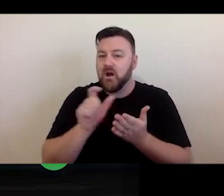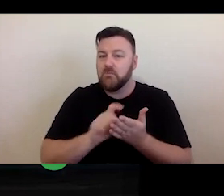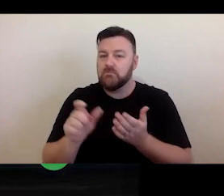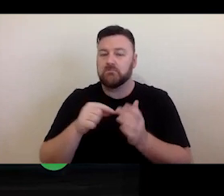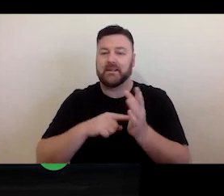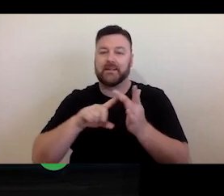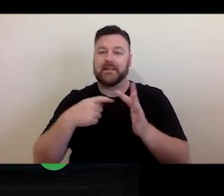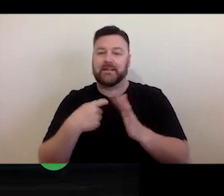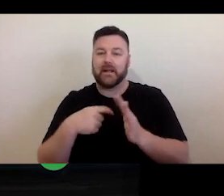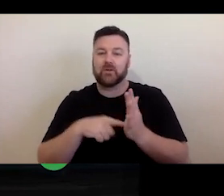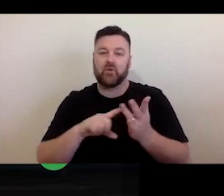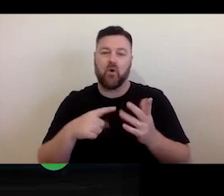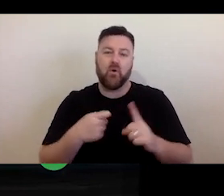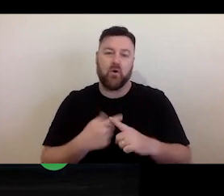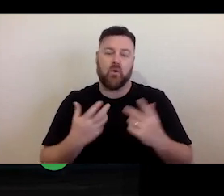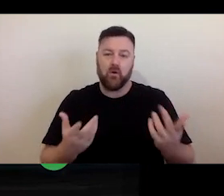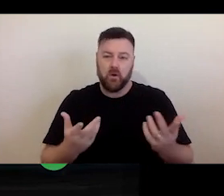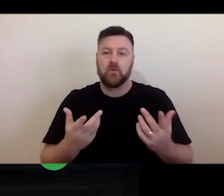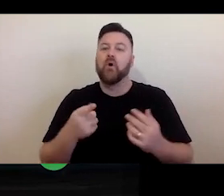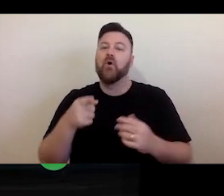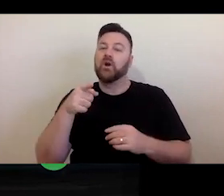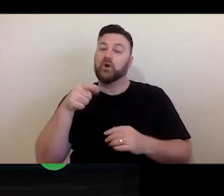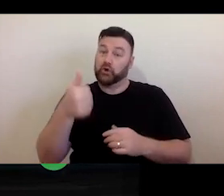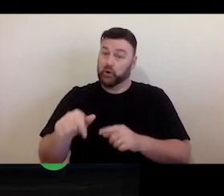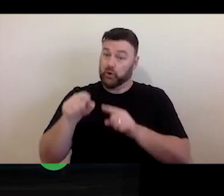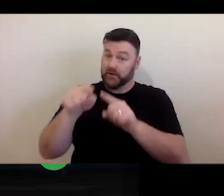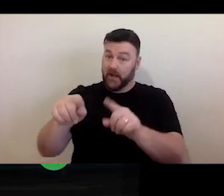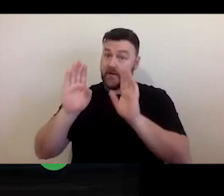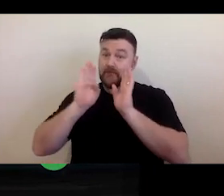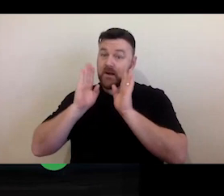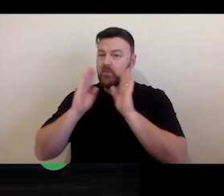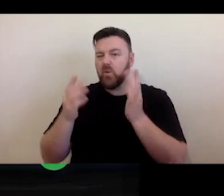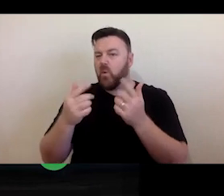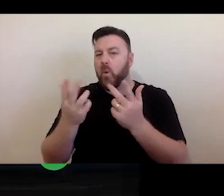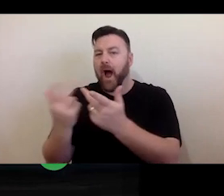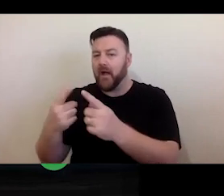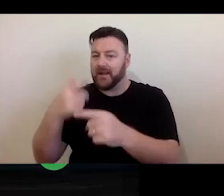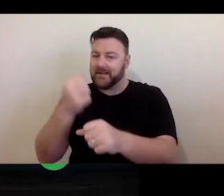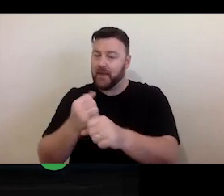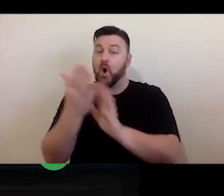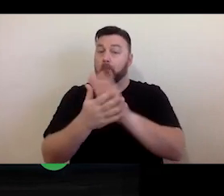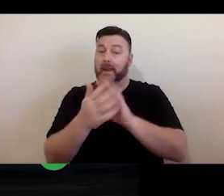The terms of use of that platform says that you're granting a licence and you essentially assert